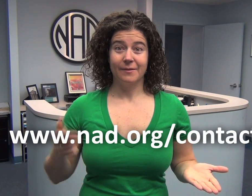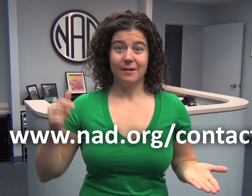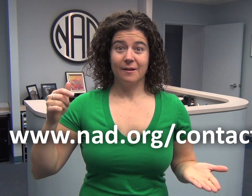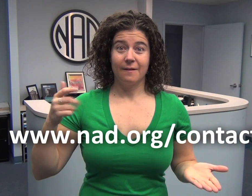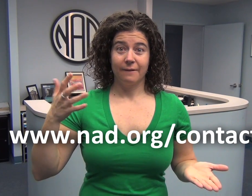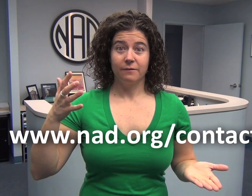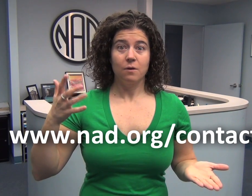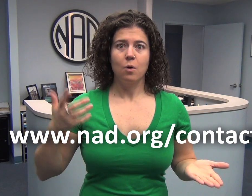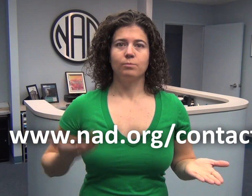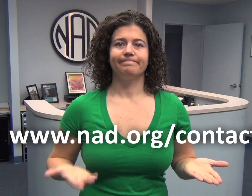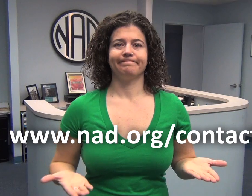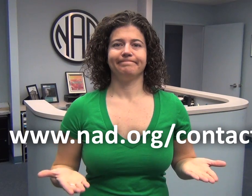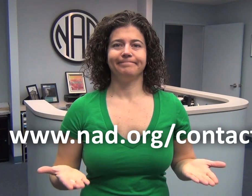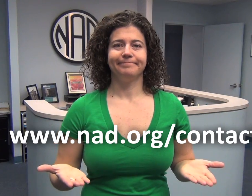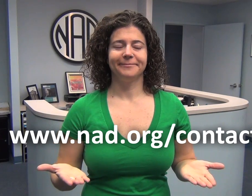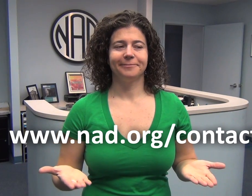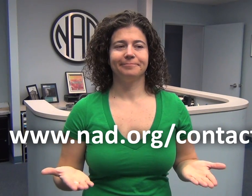Are you done? No? Okay.